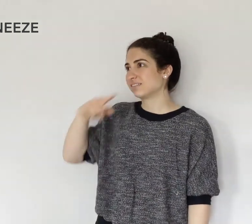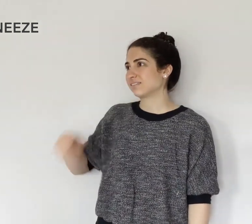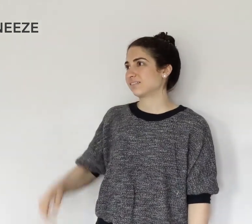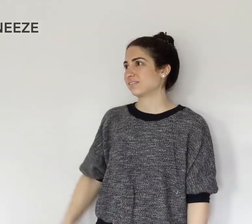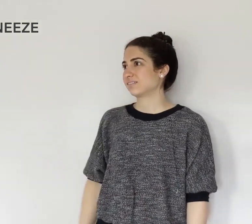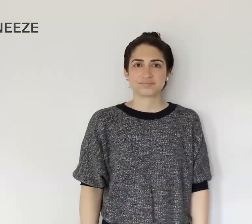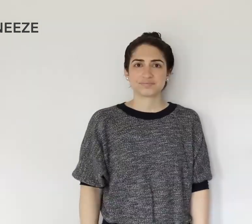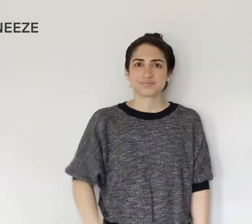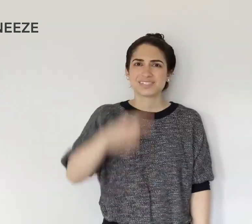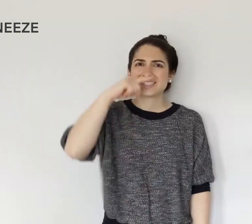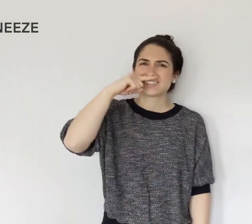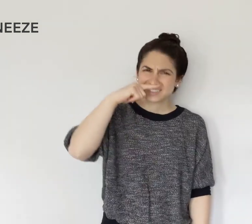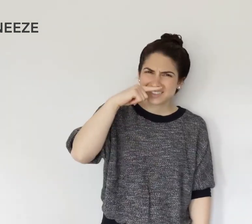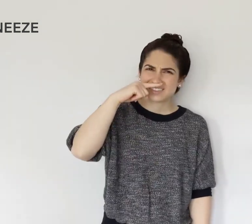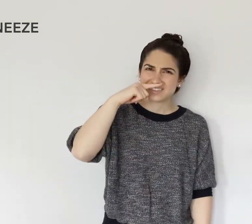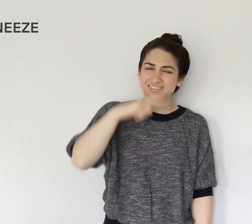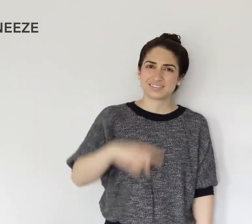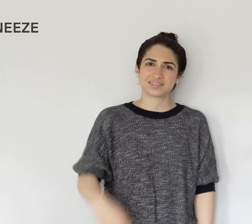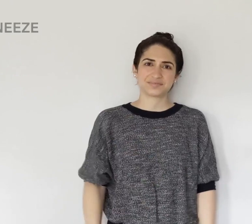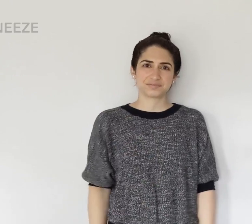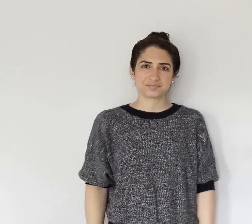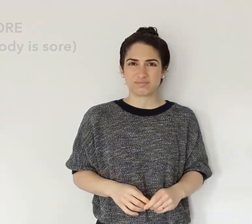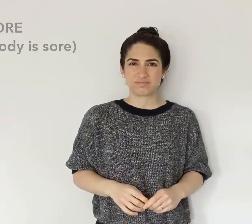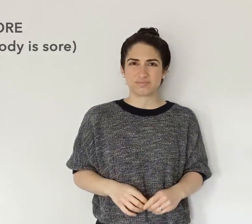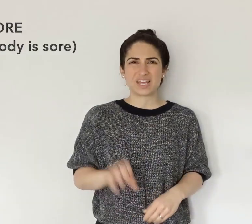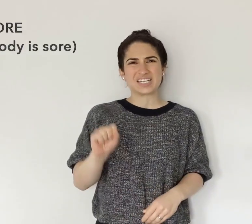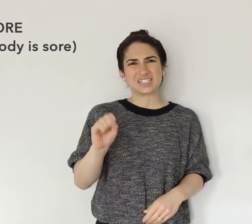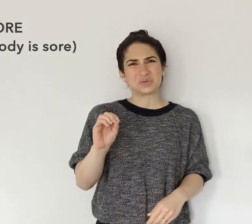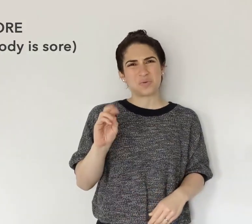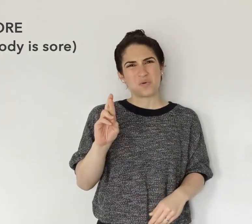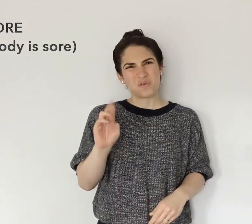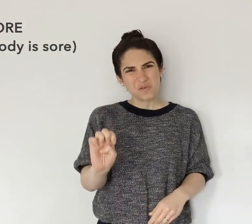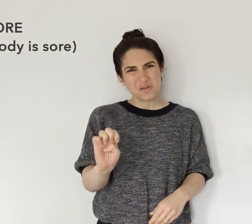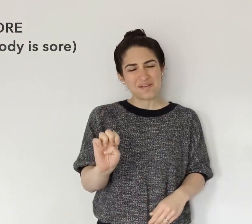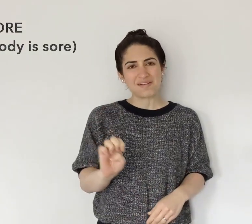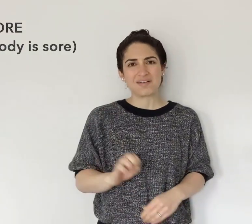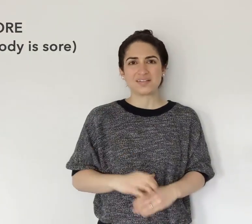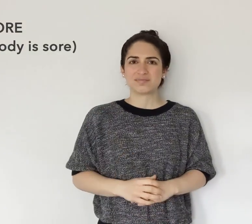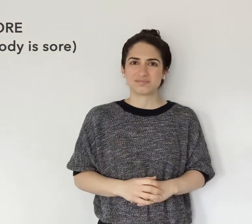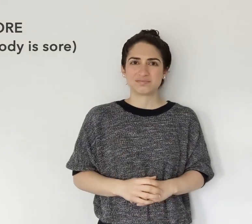SNEEZE SORE